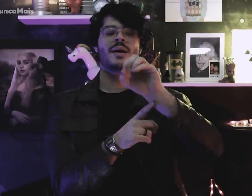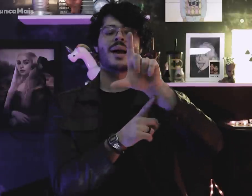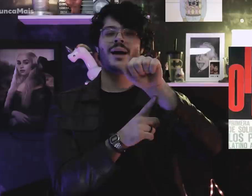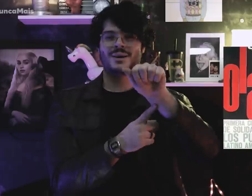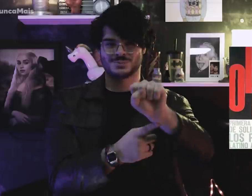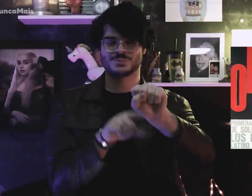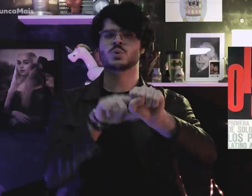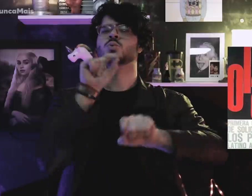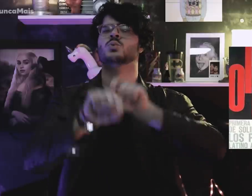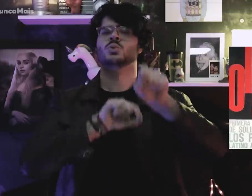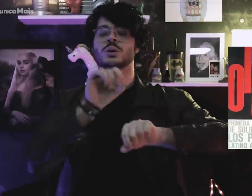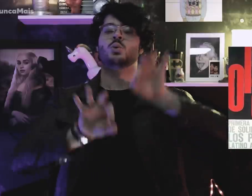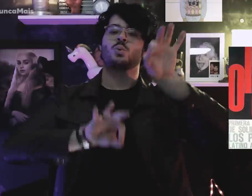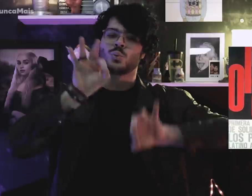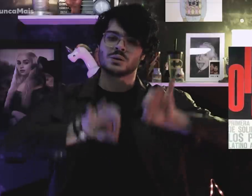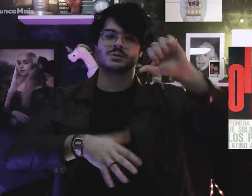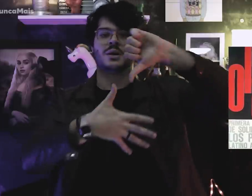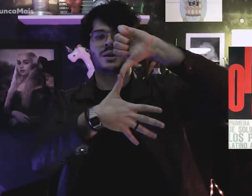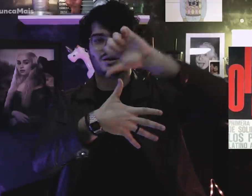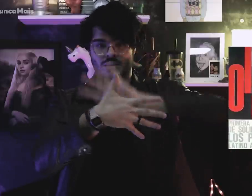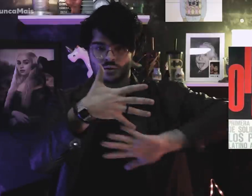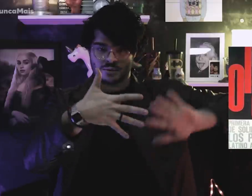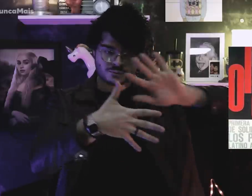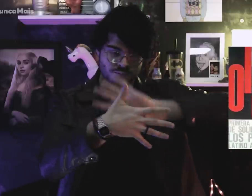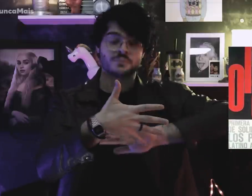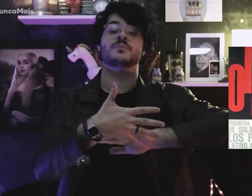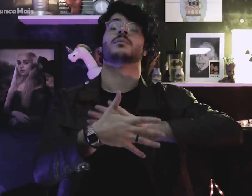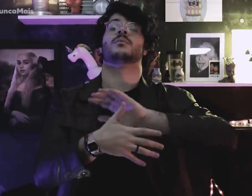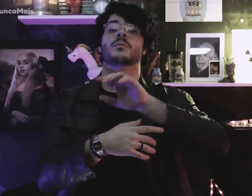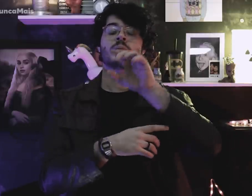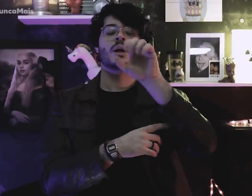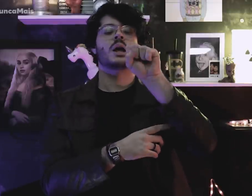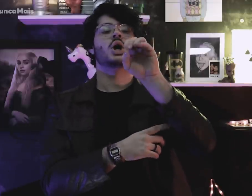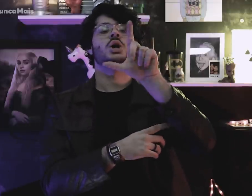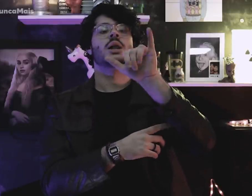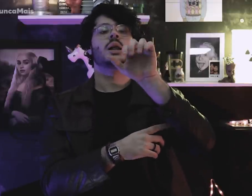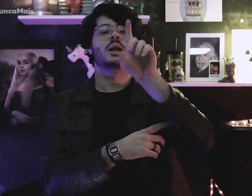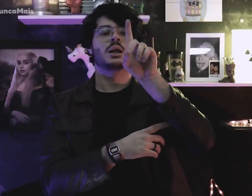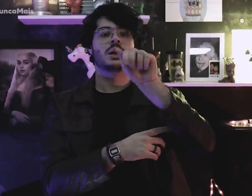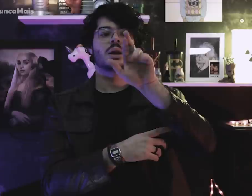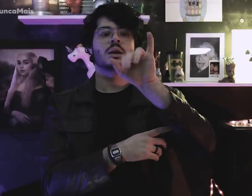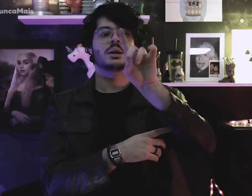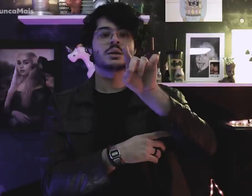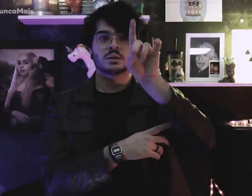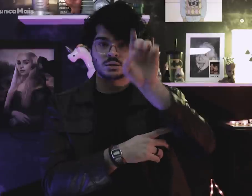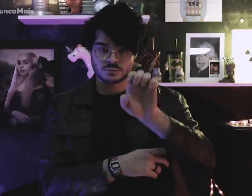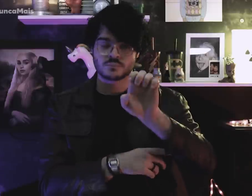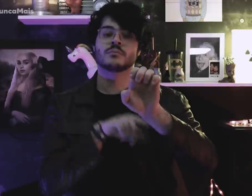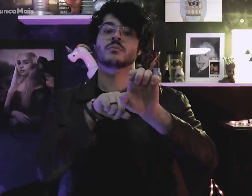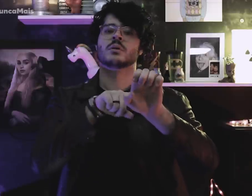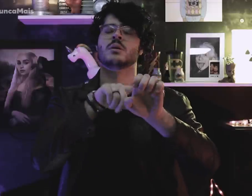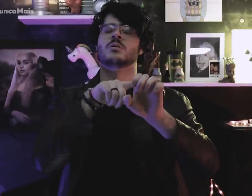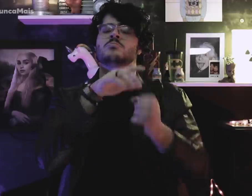Latin American Solidarity Organization (OLAS).